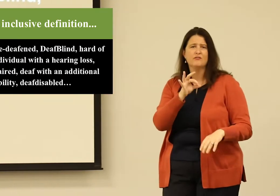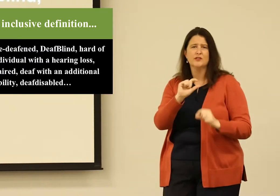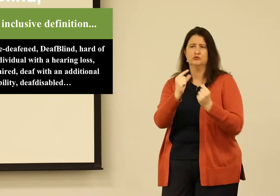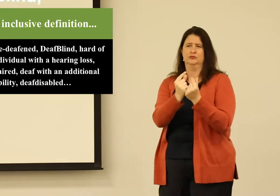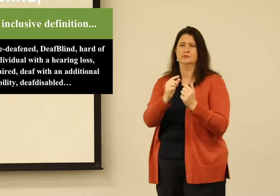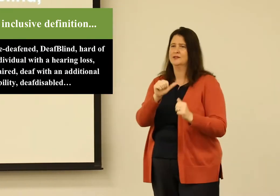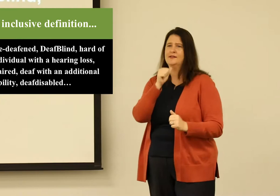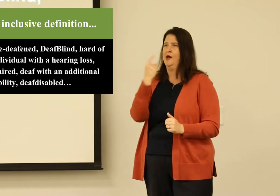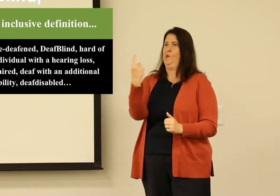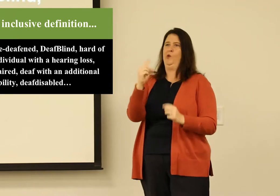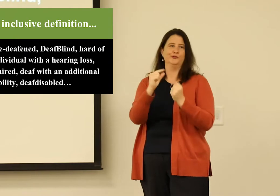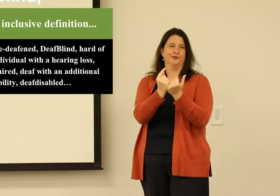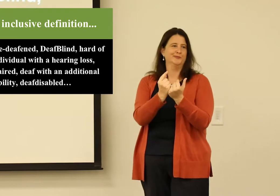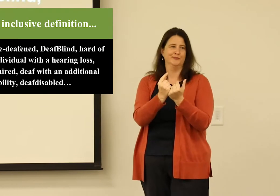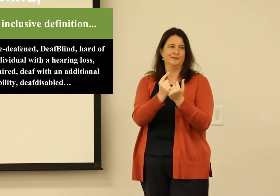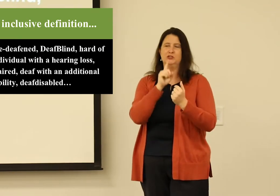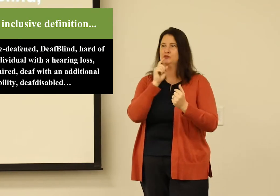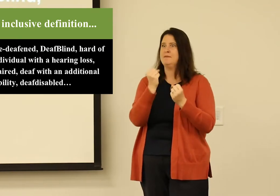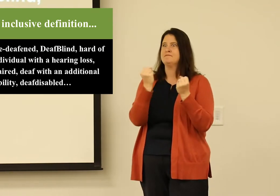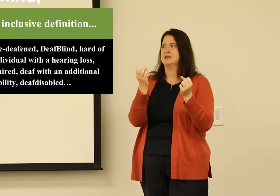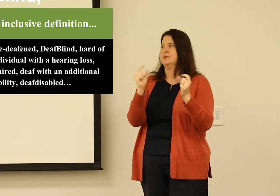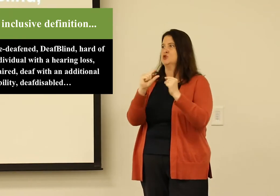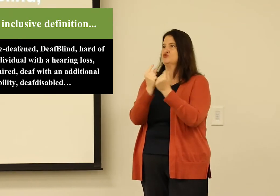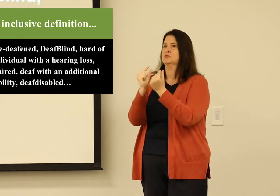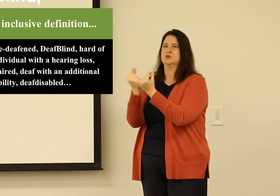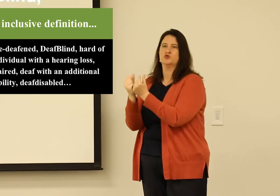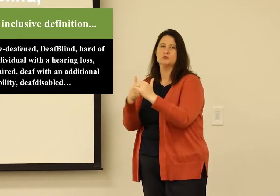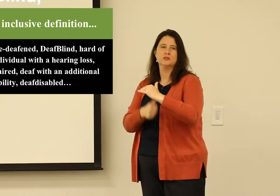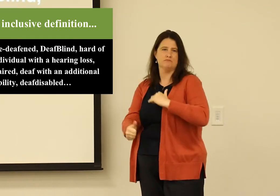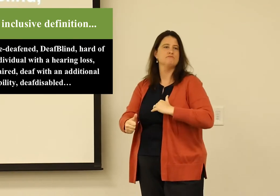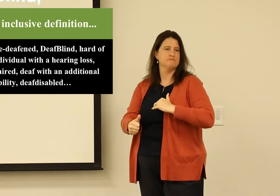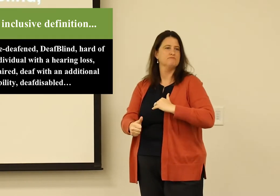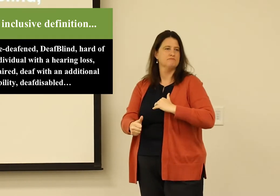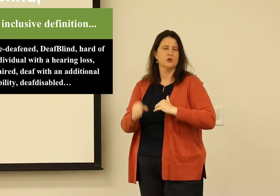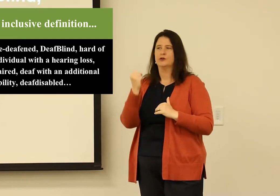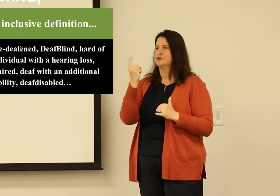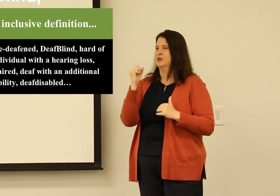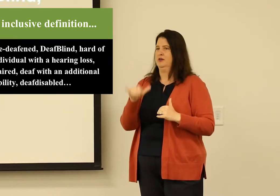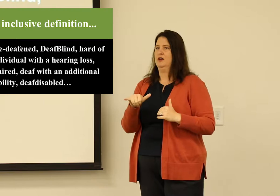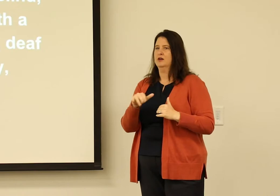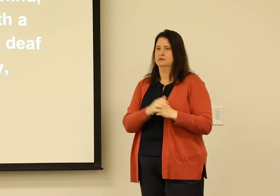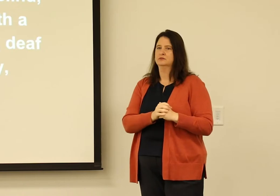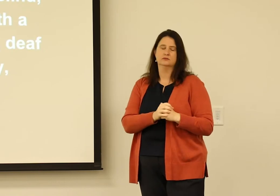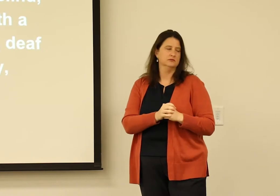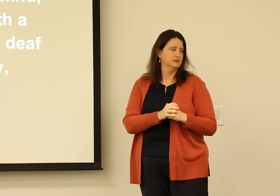There are a number of characteristics that describe that group. It's not just one thing. There's a number of different people